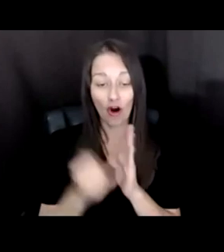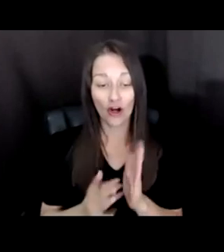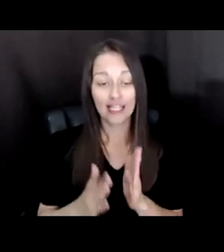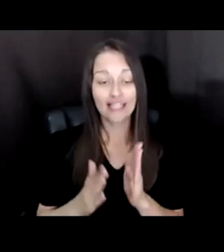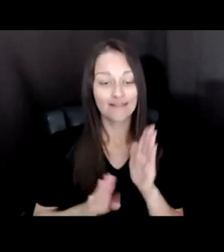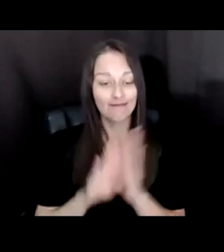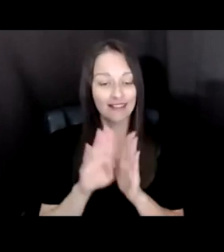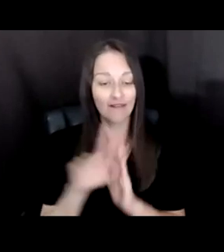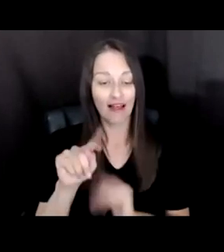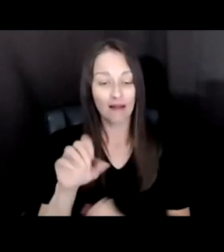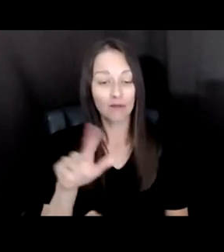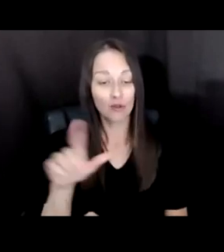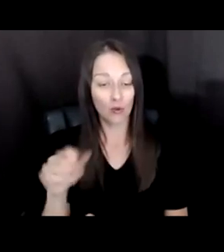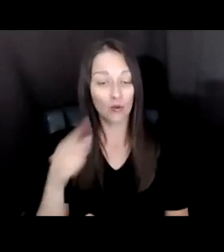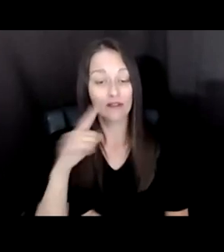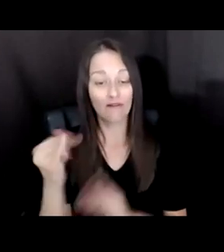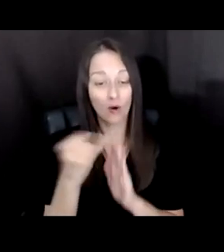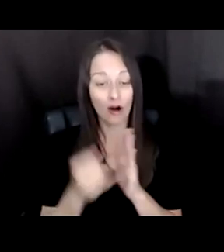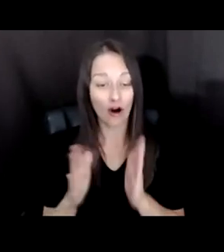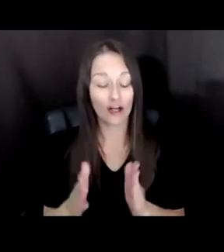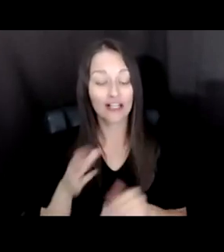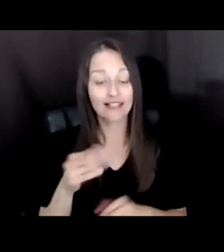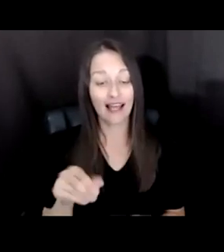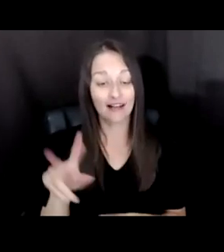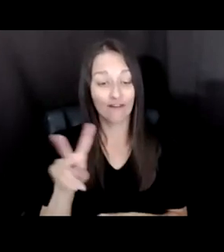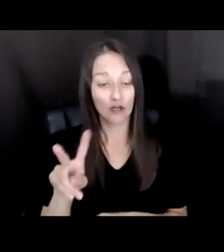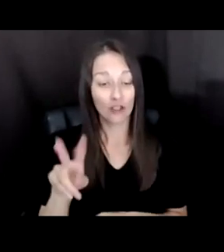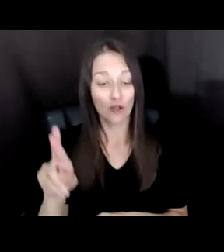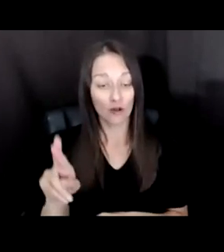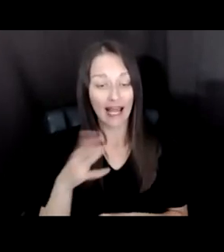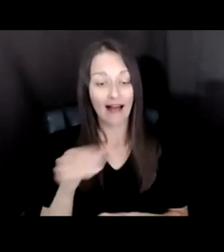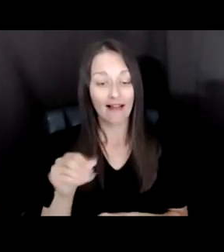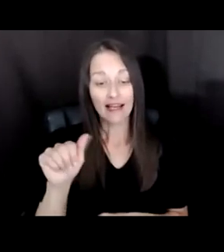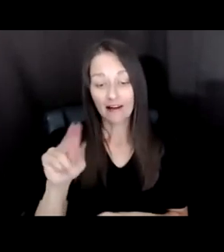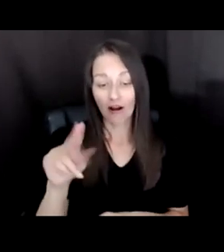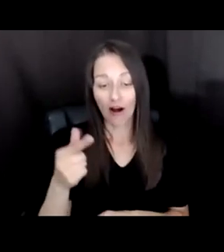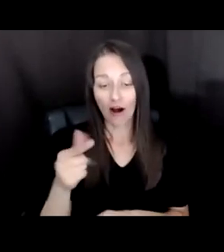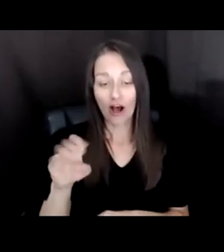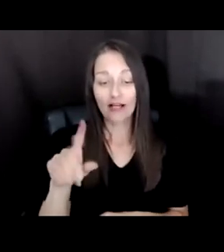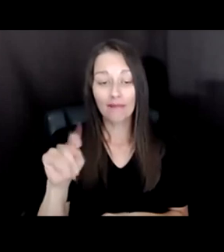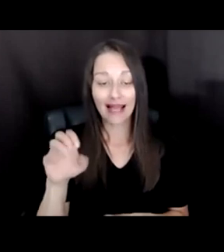VIRTUAL AND AUGMENTED REALITY. BUT RATHER THAN JUST TAKE STOCK OF THESE INNOVATIONS IN THE ARTS,